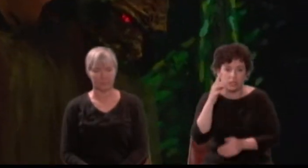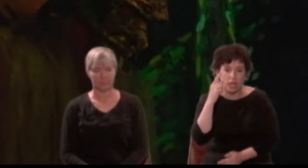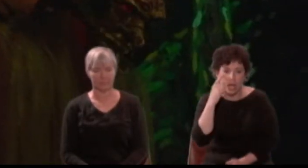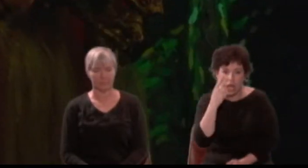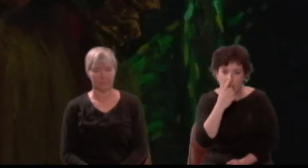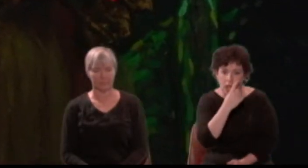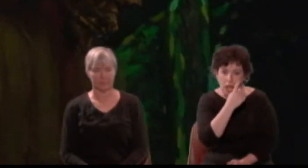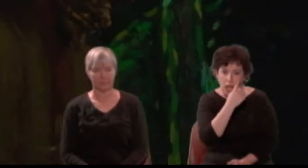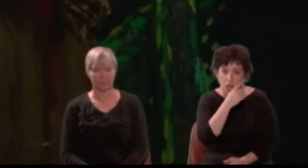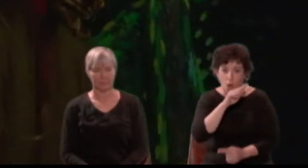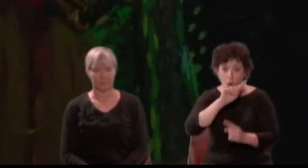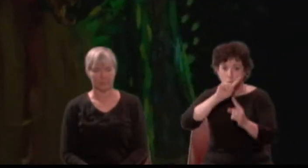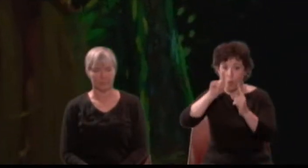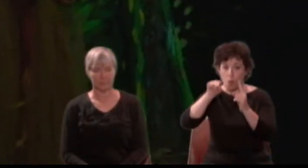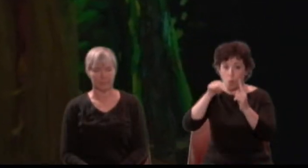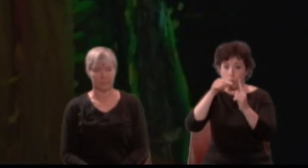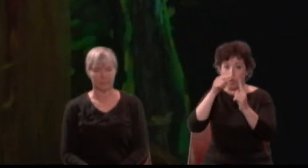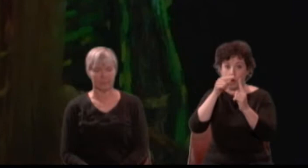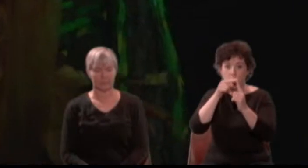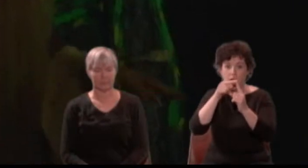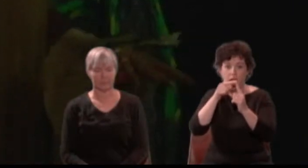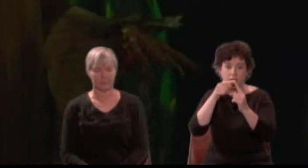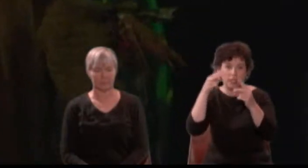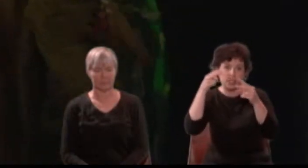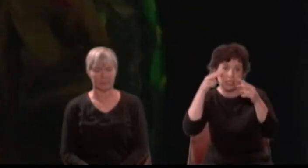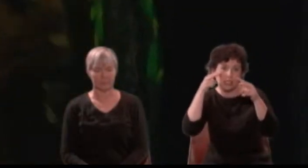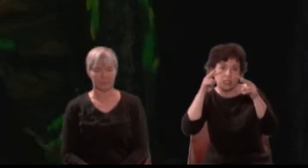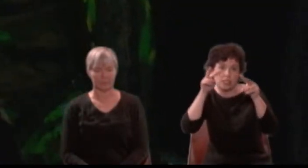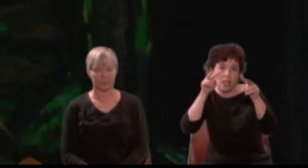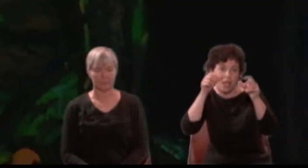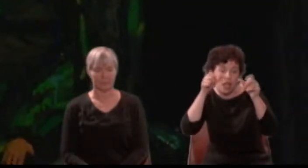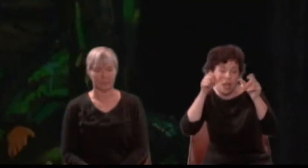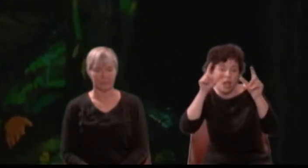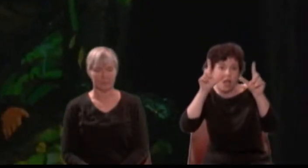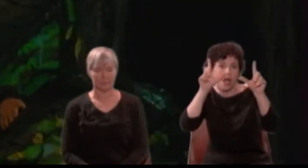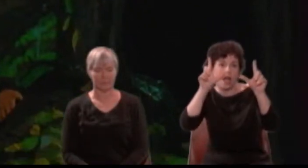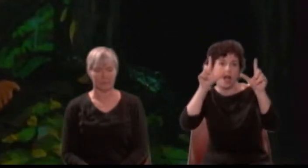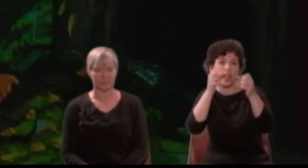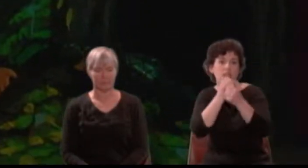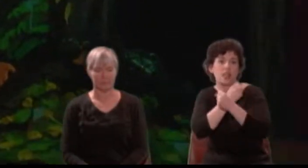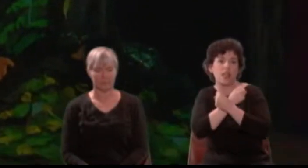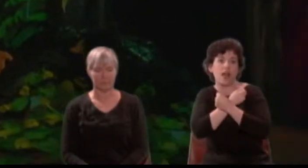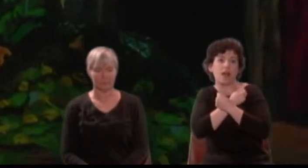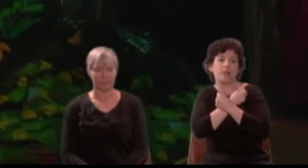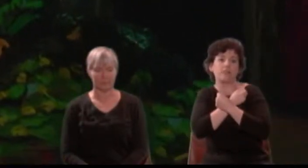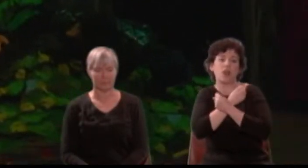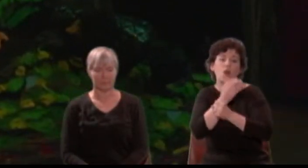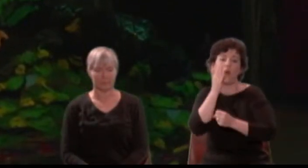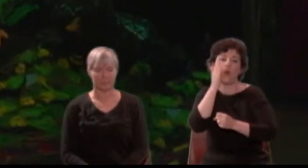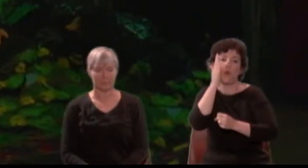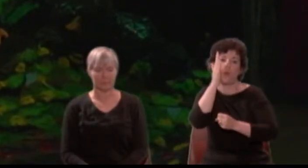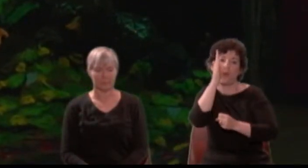When his love he doth espy, let her shine as gloriously as Venus of the sky.